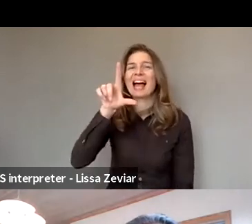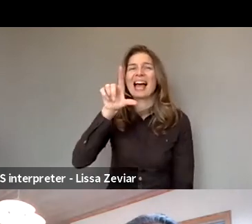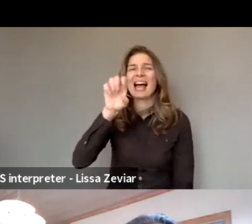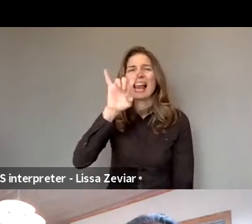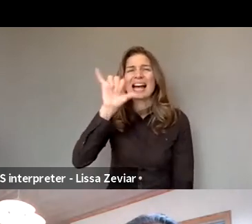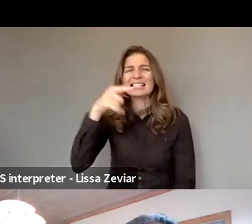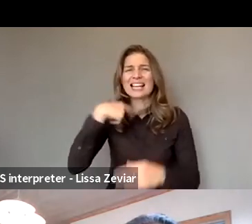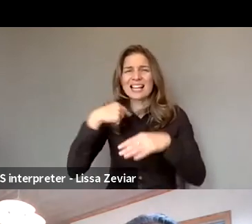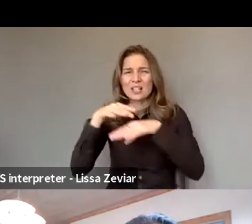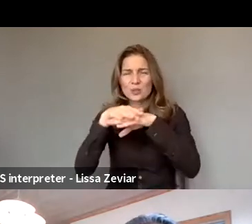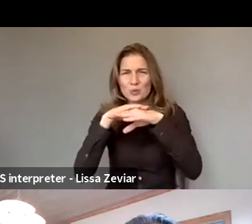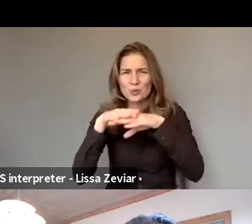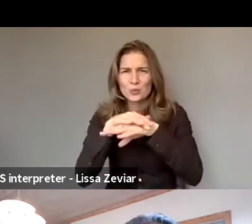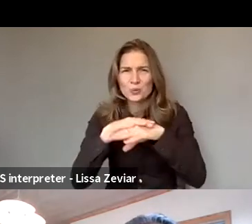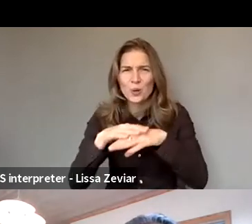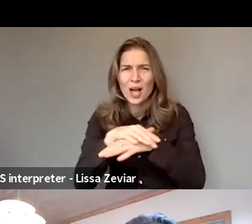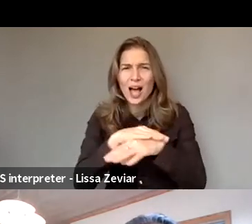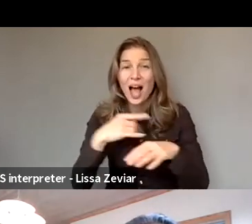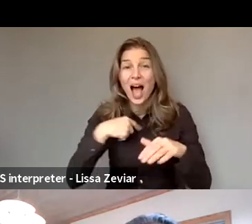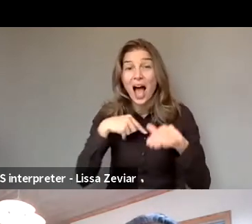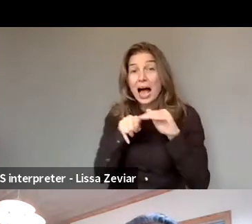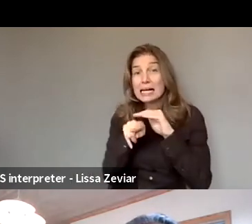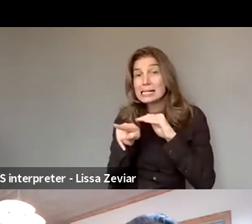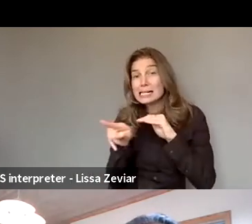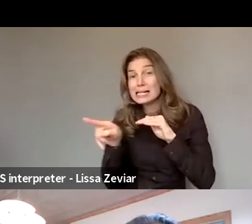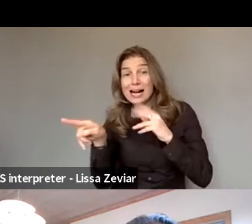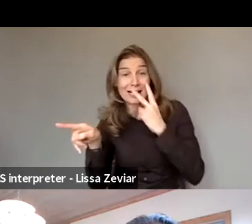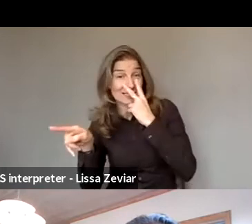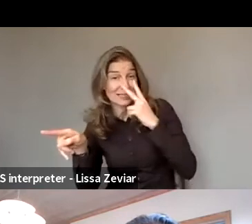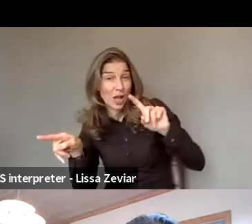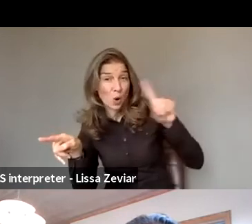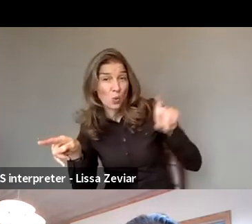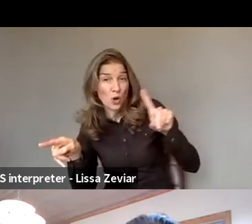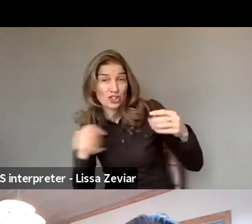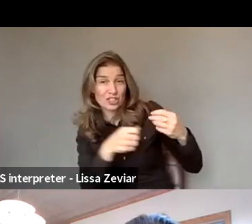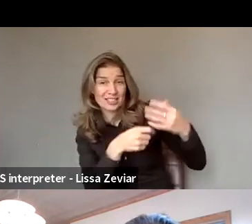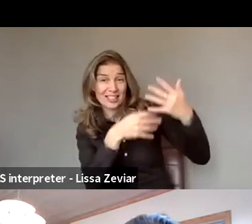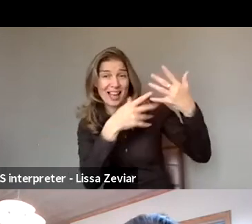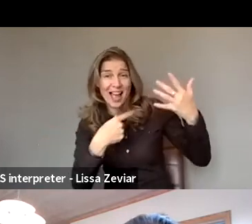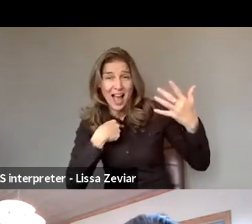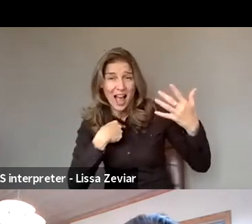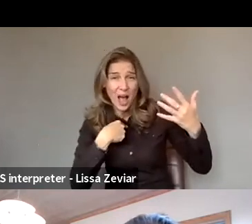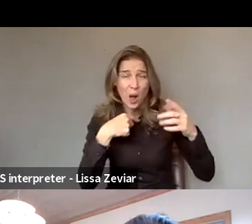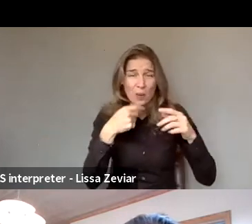as I was about the leave I saw questions coming in, so I'm trying to answer them quickly before leaving.